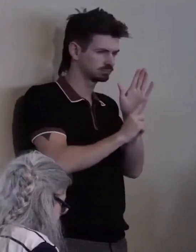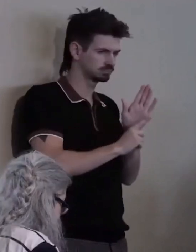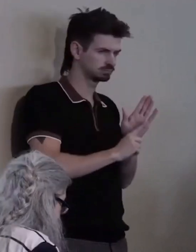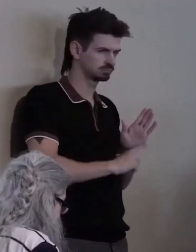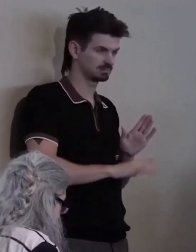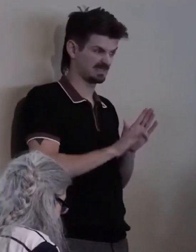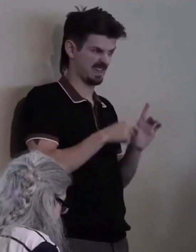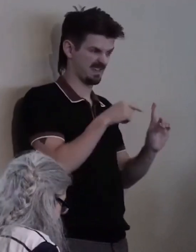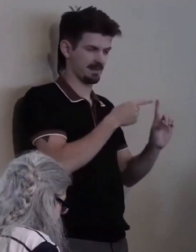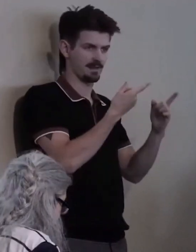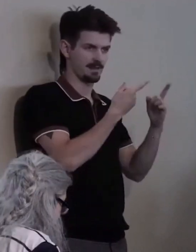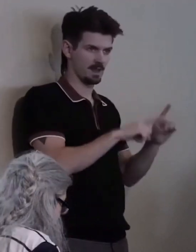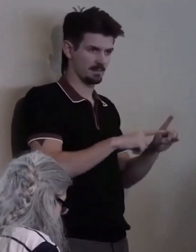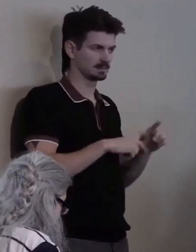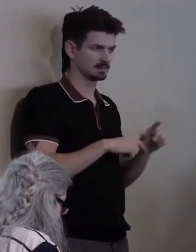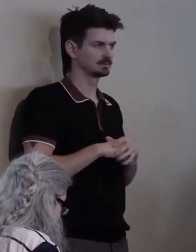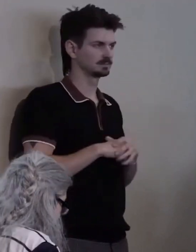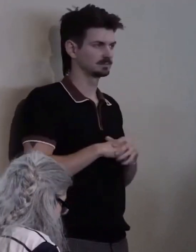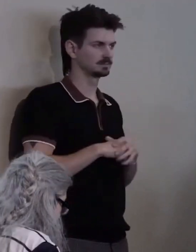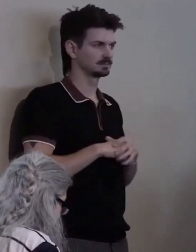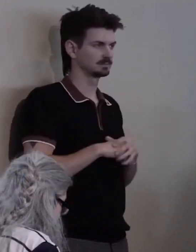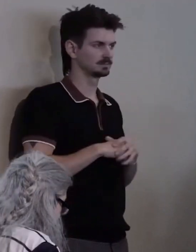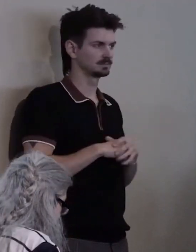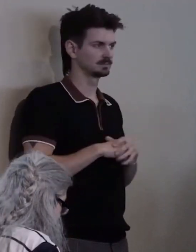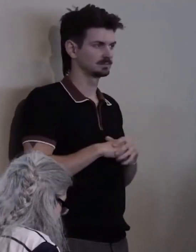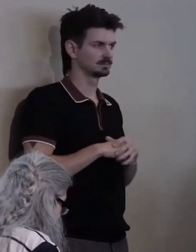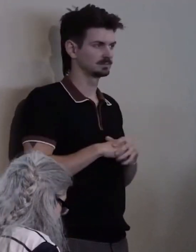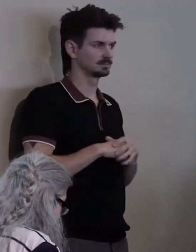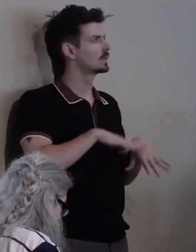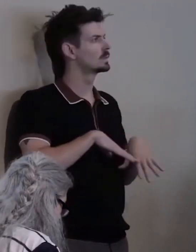We decided to hold a series of hearings across the state